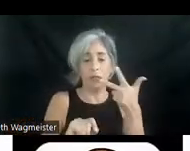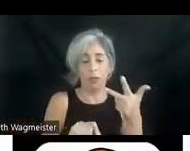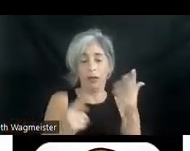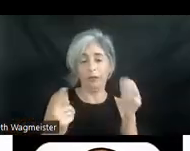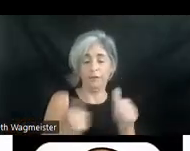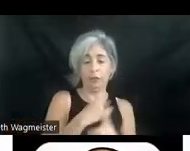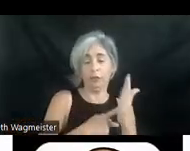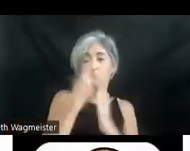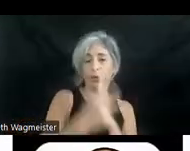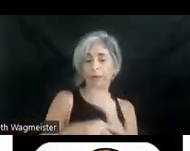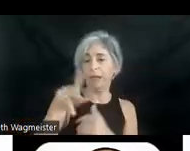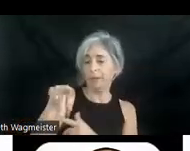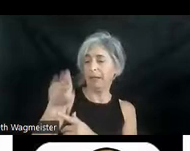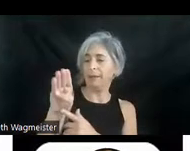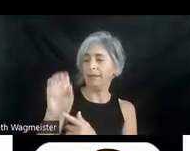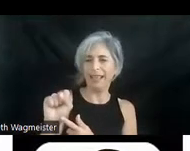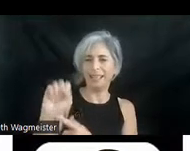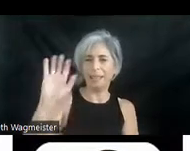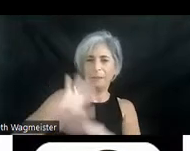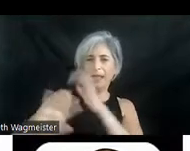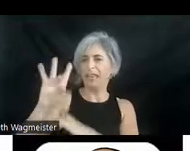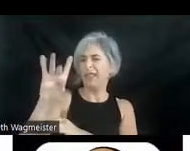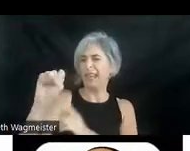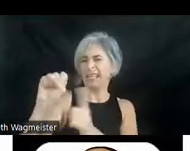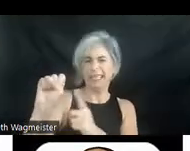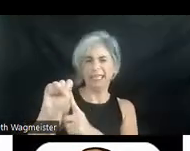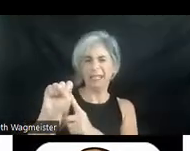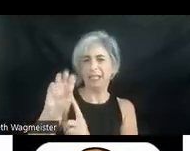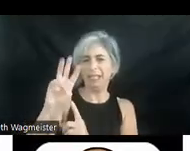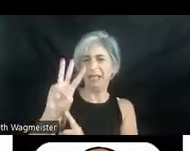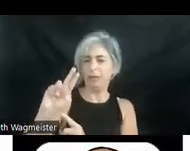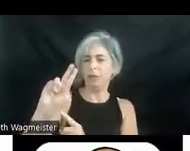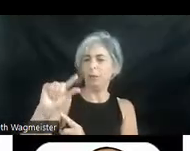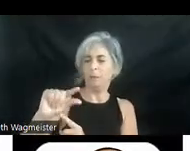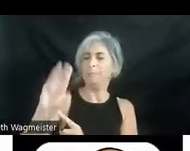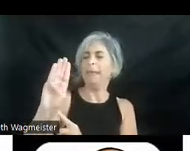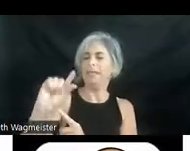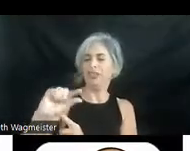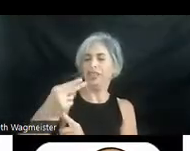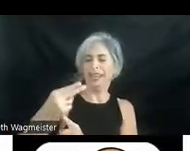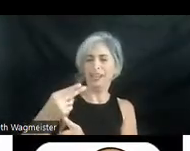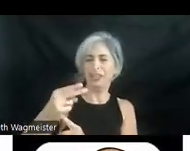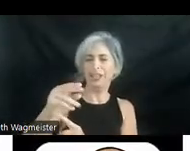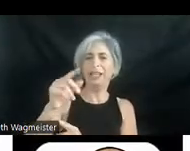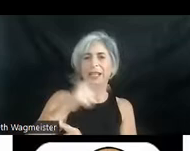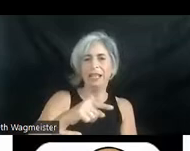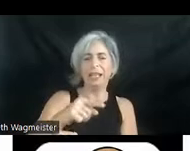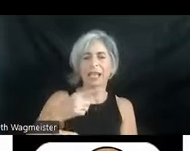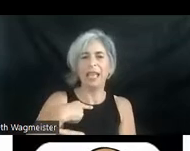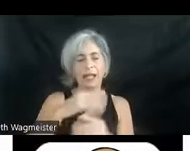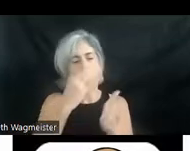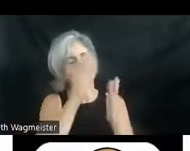on PBS back in the 80's with WGBH. Well Stevie had WGBH craft a description. He consulted